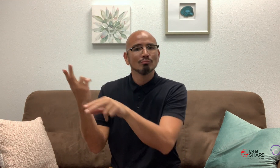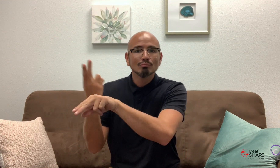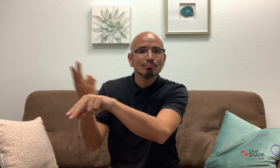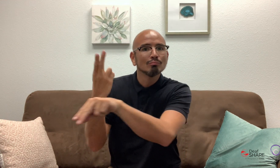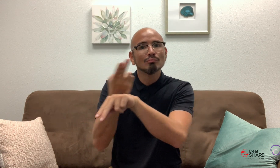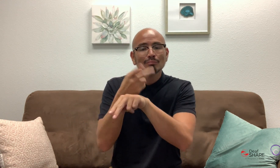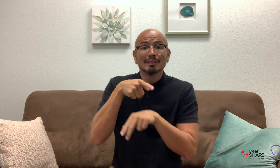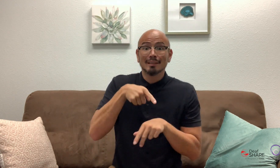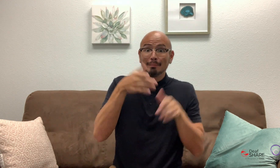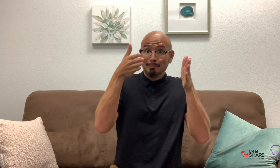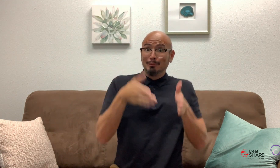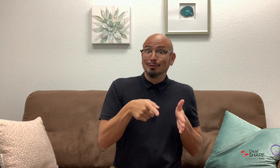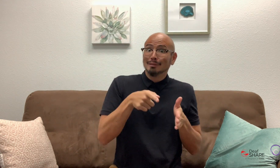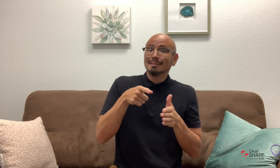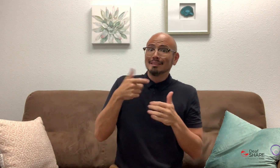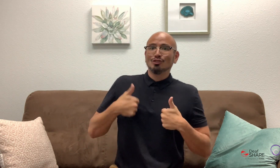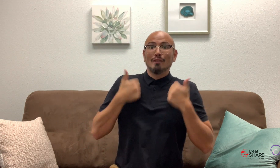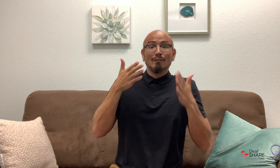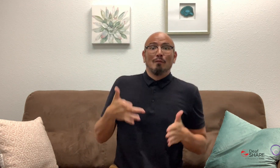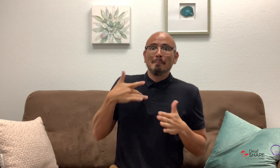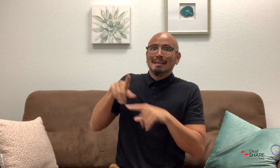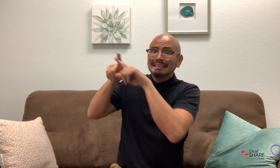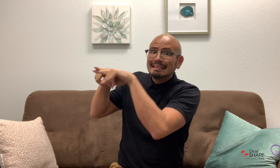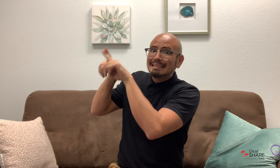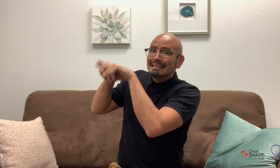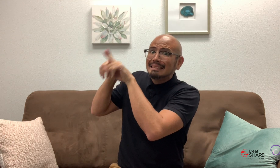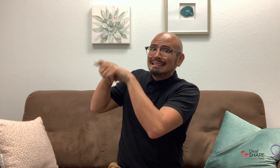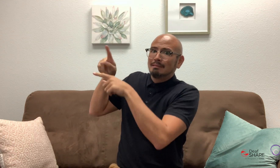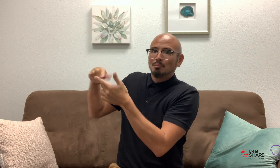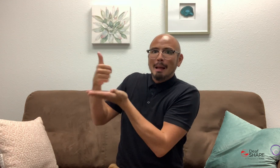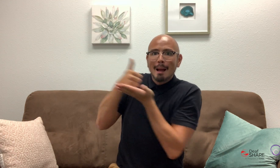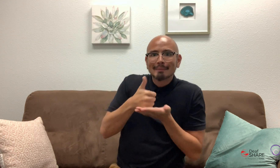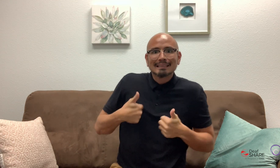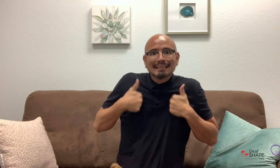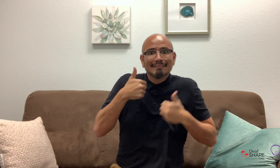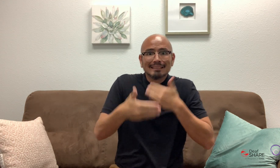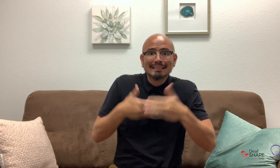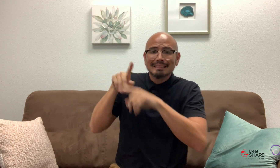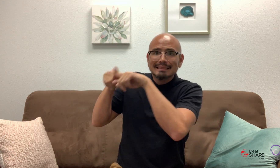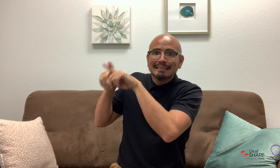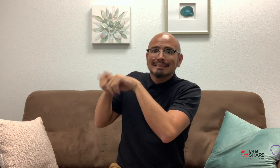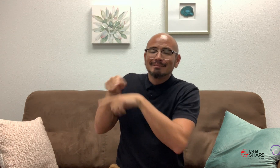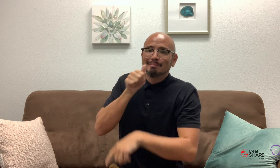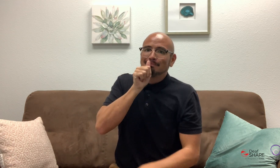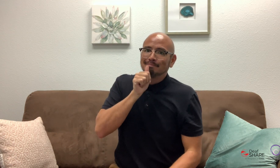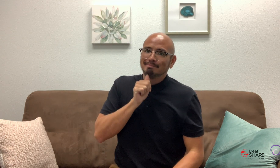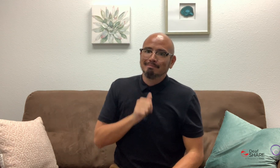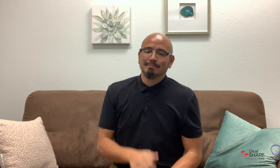when a survivor is forced into a situation of dependency on their trafficker(s).